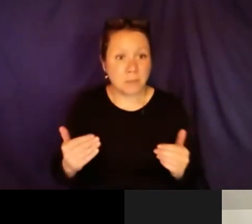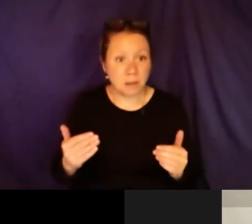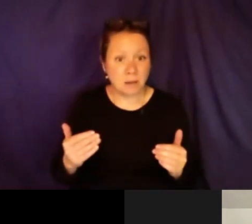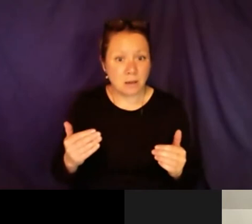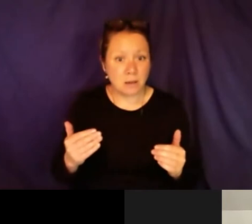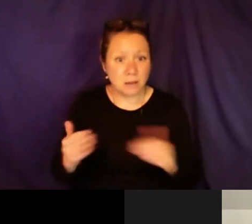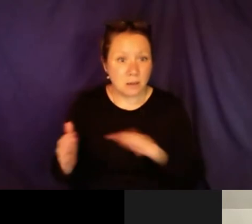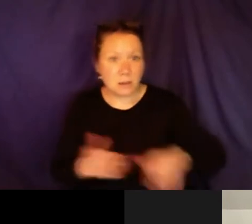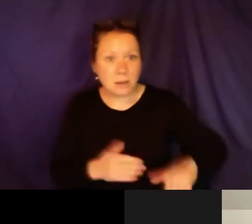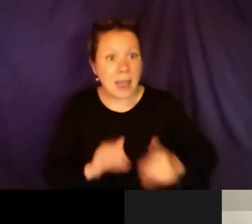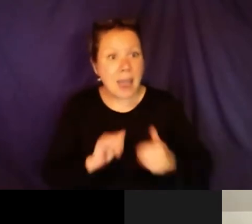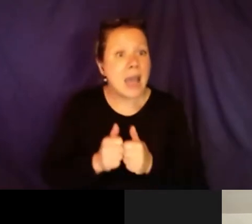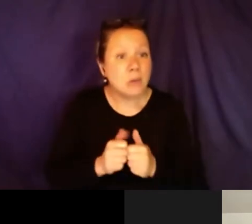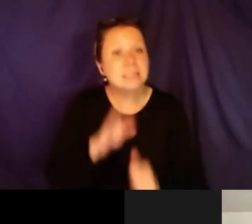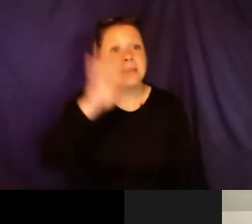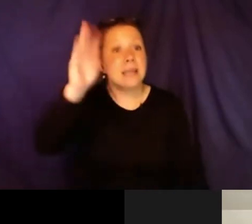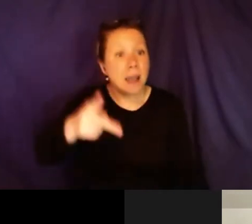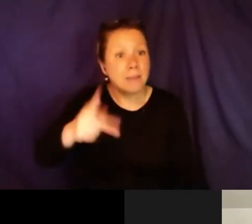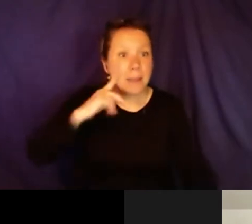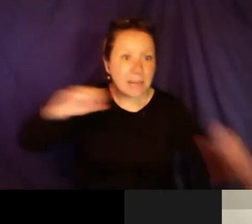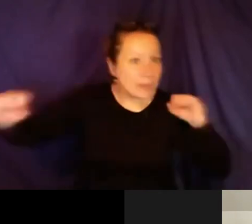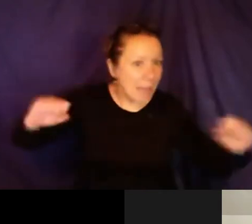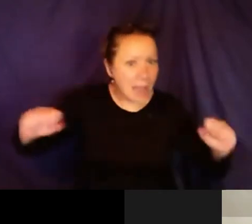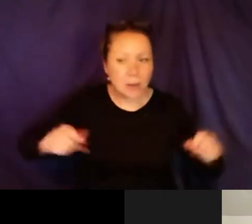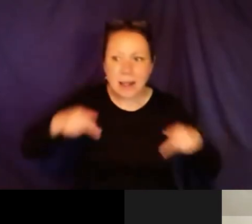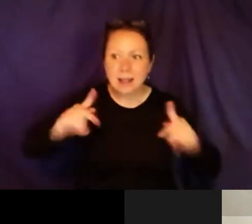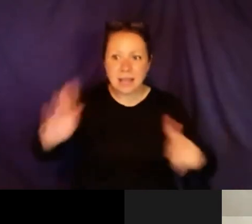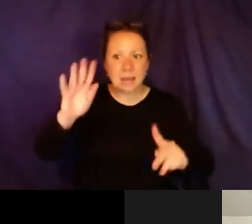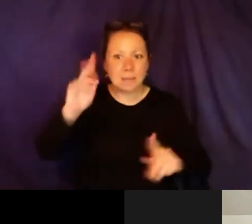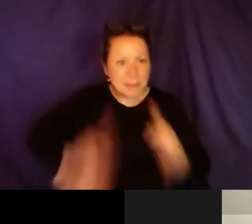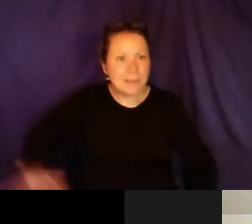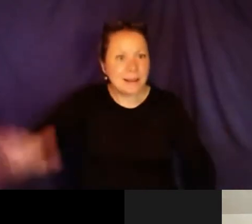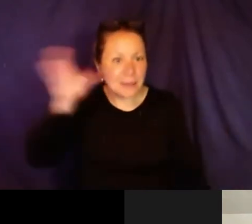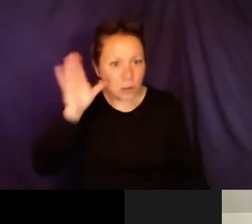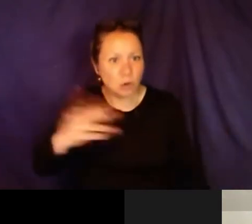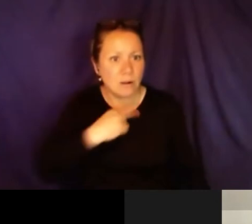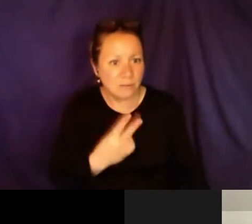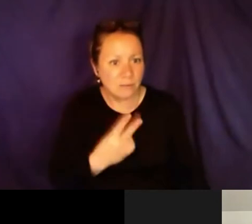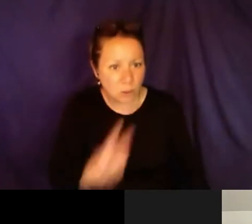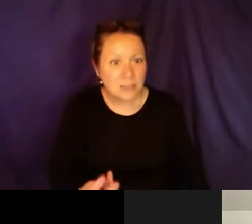but affect us as a community. If one community is hurting, every community is